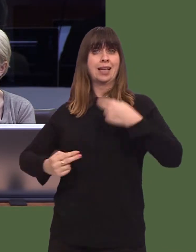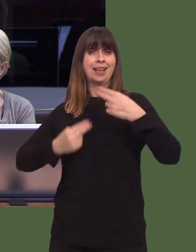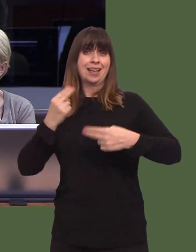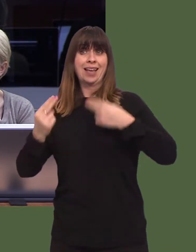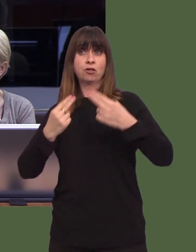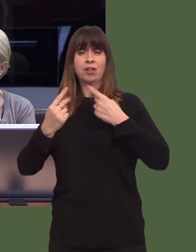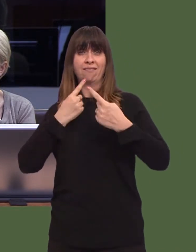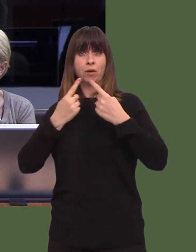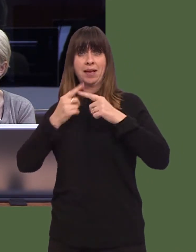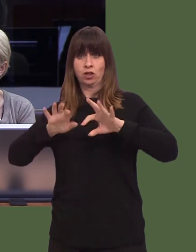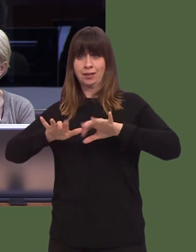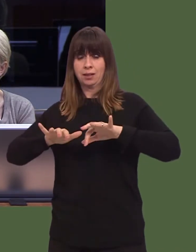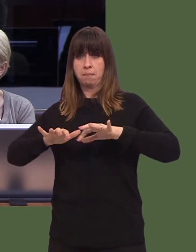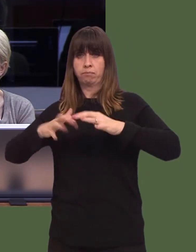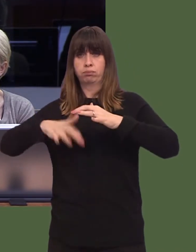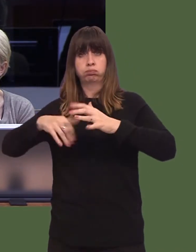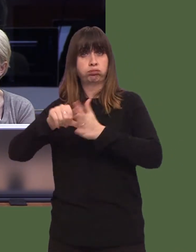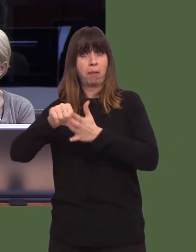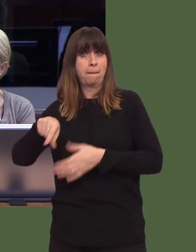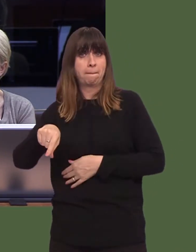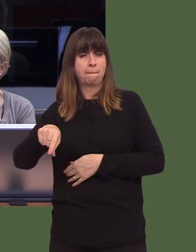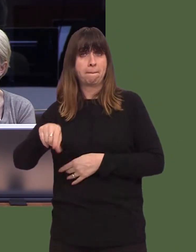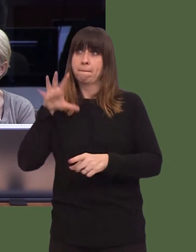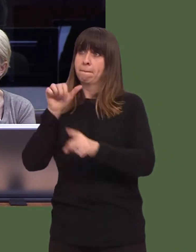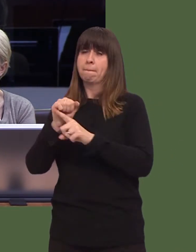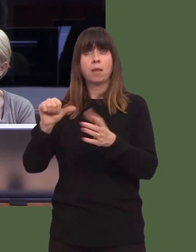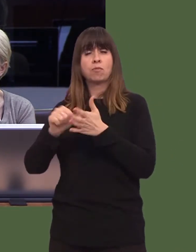system, and that problem was identified back in 2011.